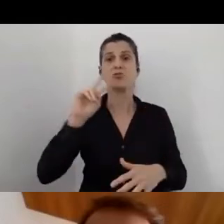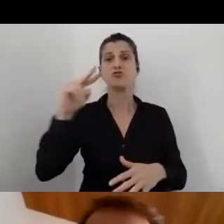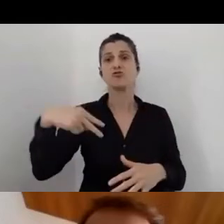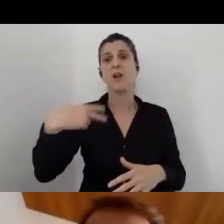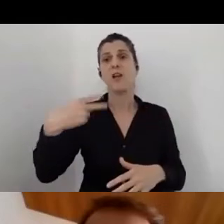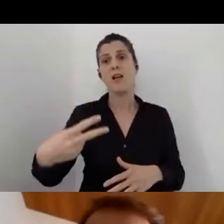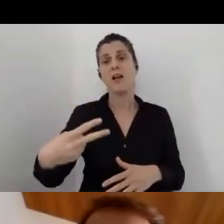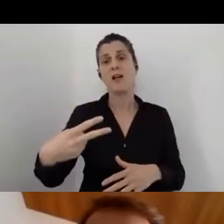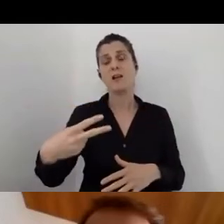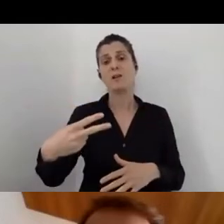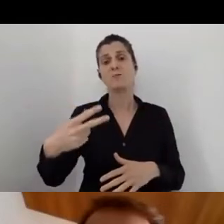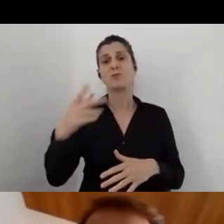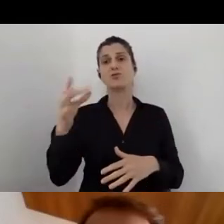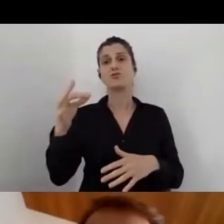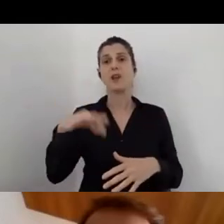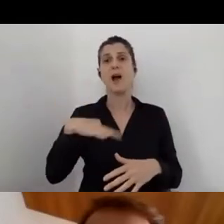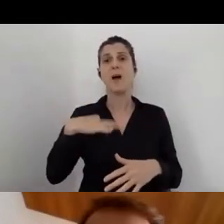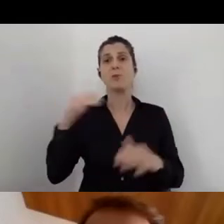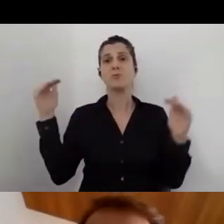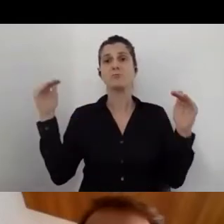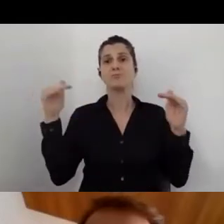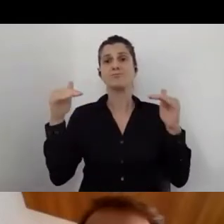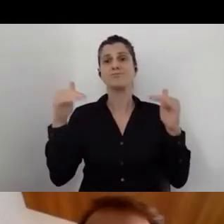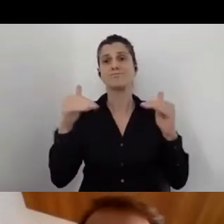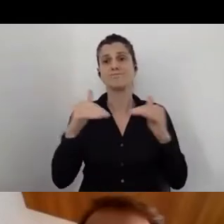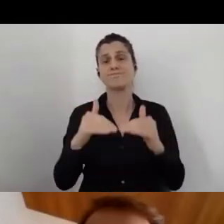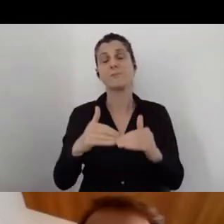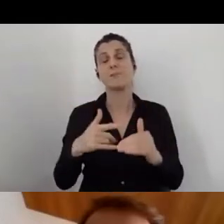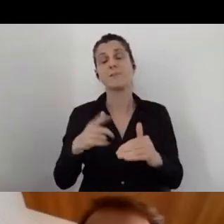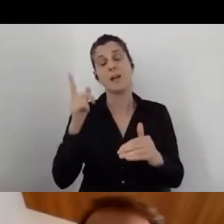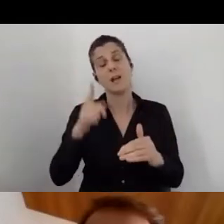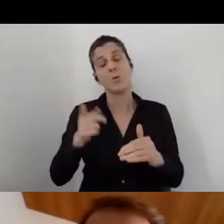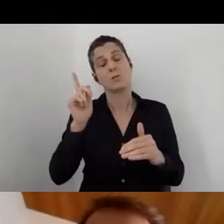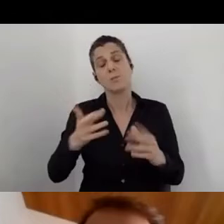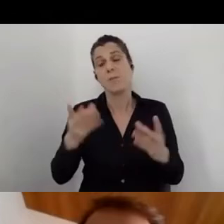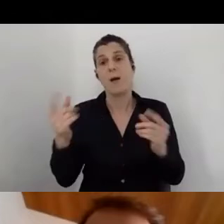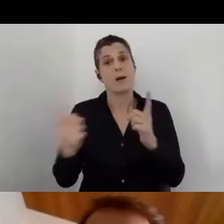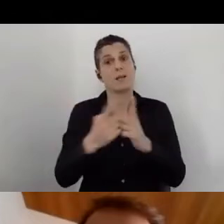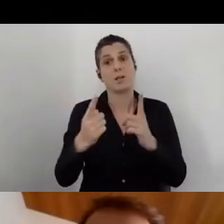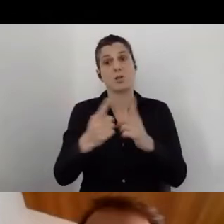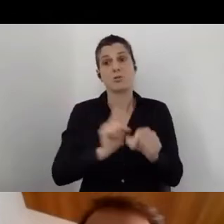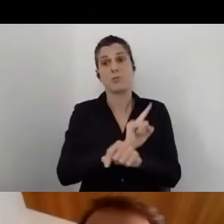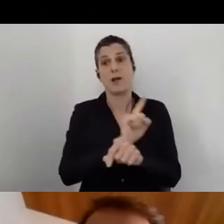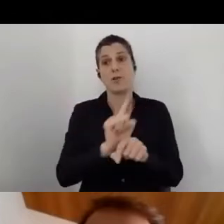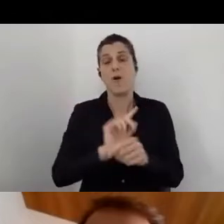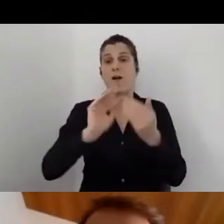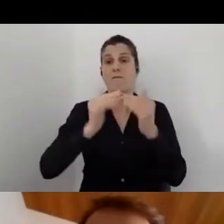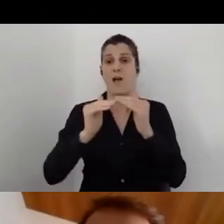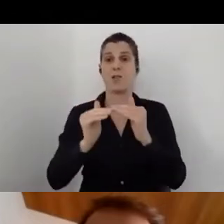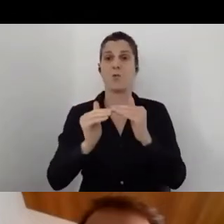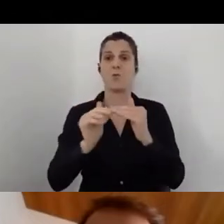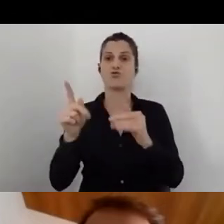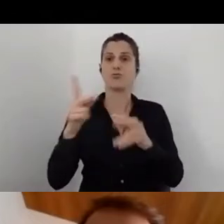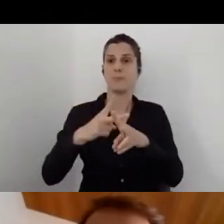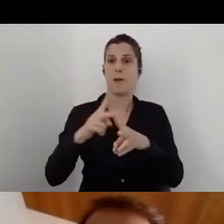health deteriorating and we really needed a lot of accessibility accommodations in all sorts of ways.